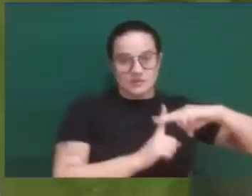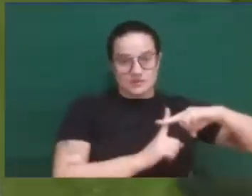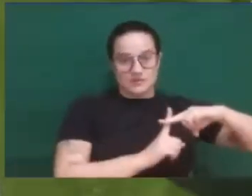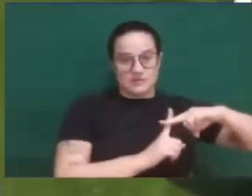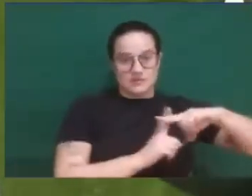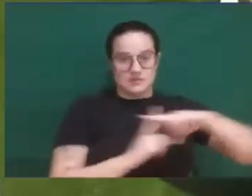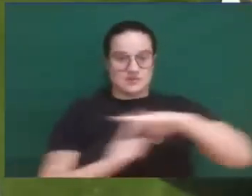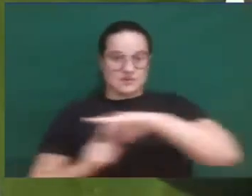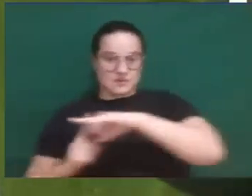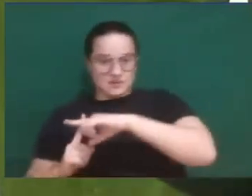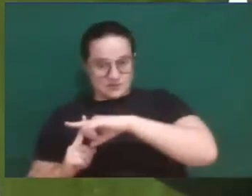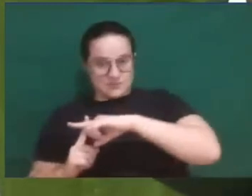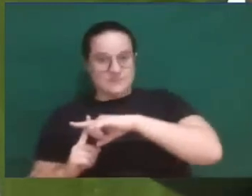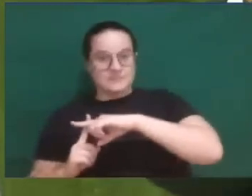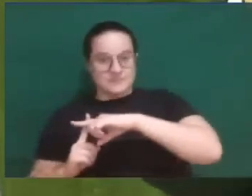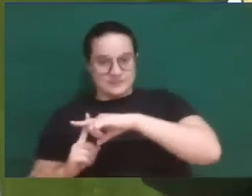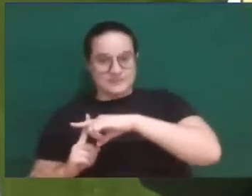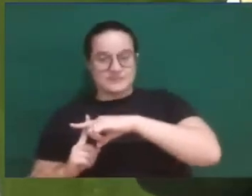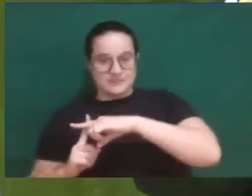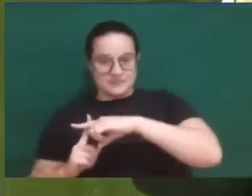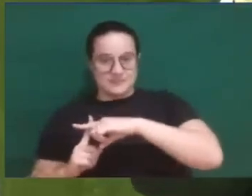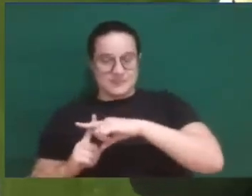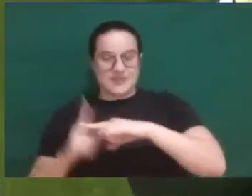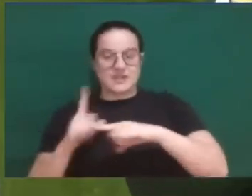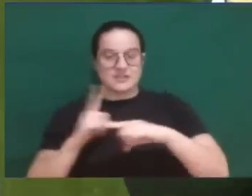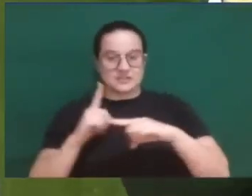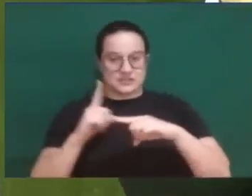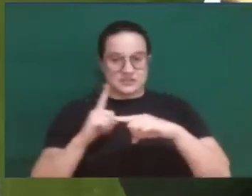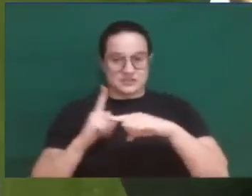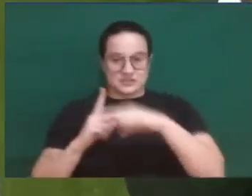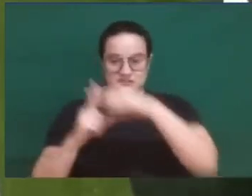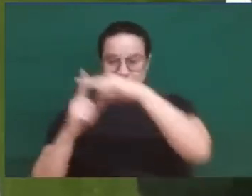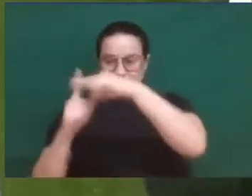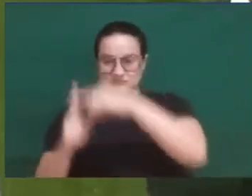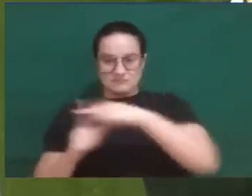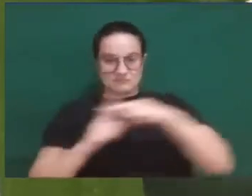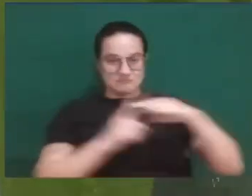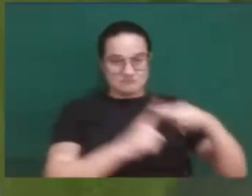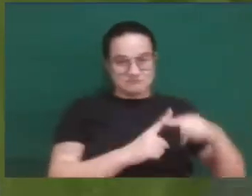placing their crosses on the road, between Capernaum